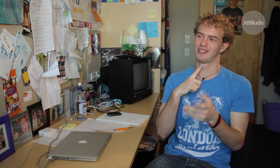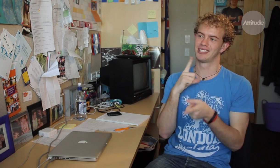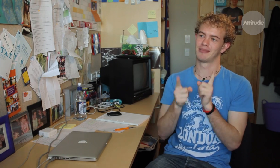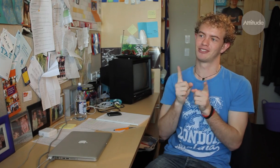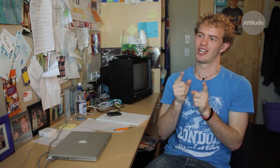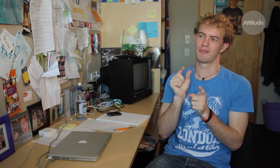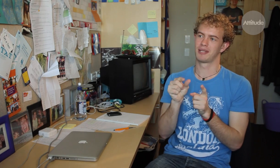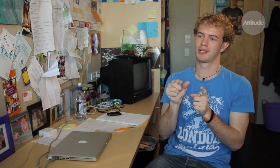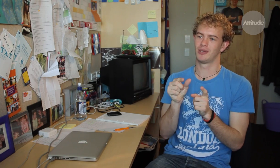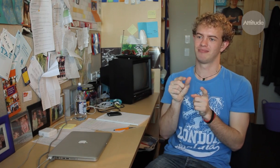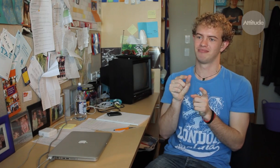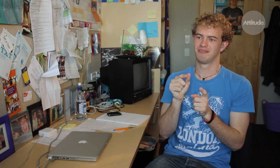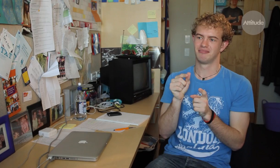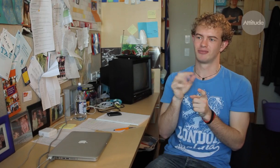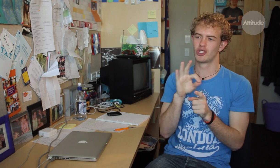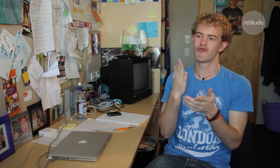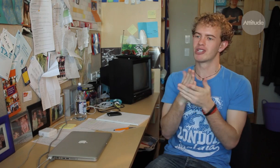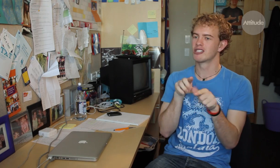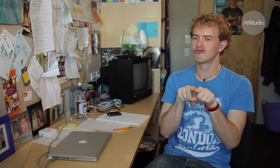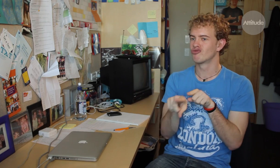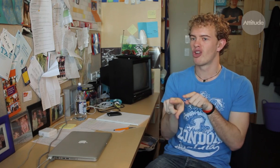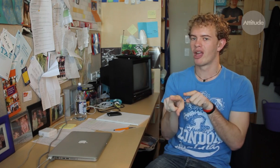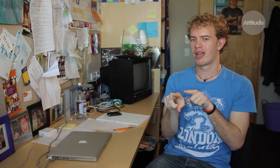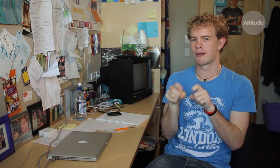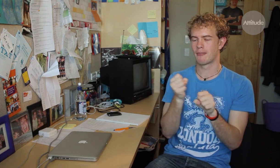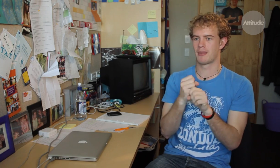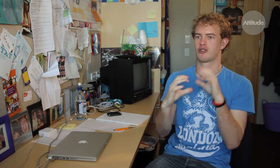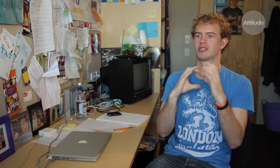because some people don’t make any effort to make communication easier. When I try and